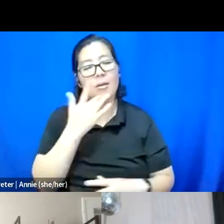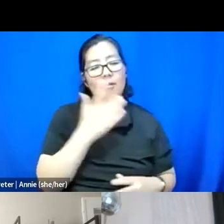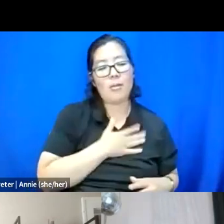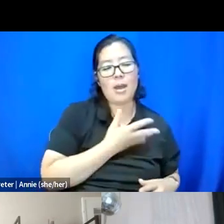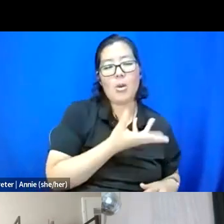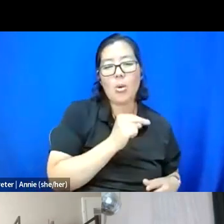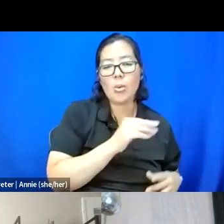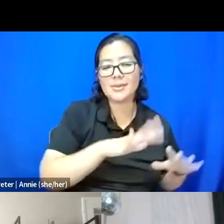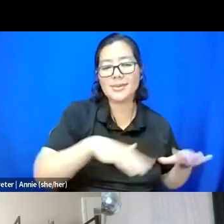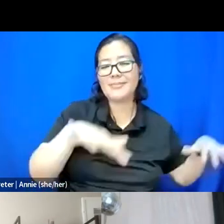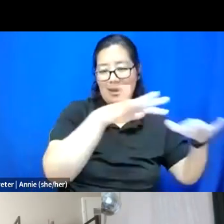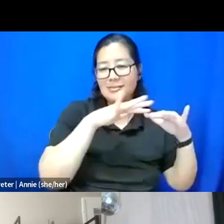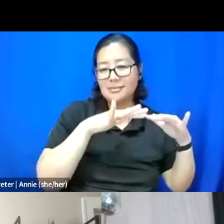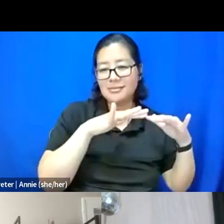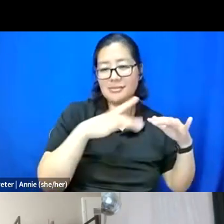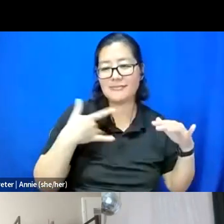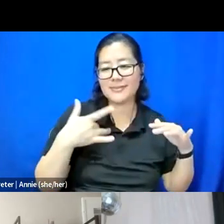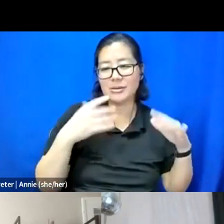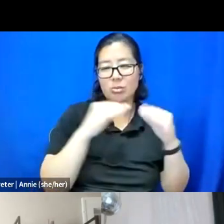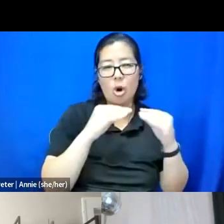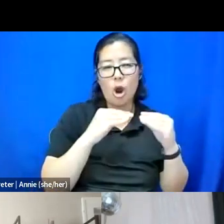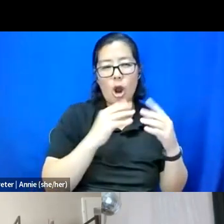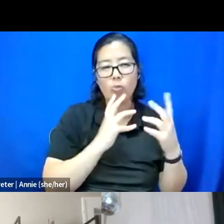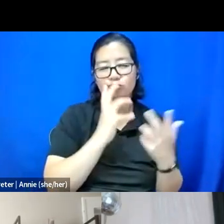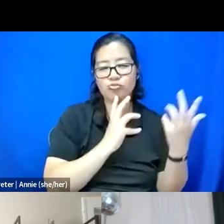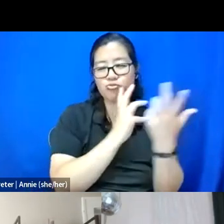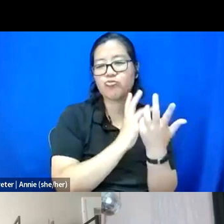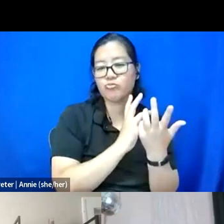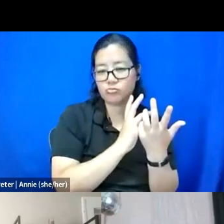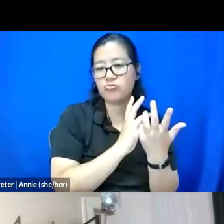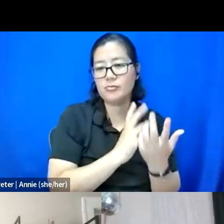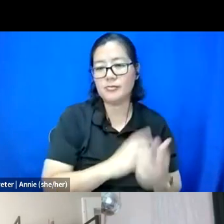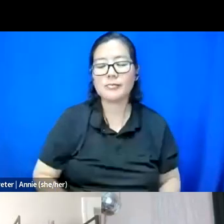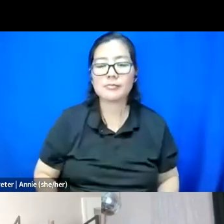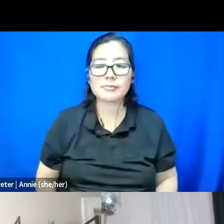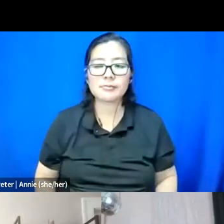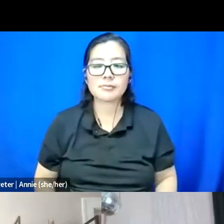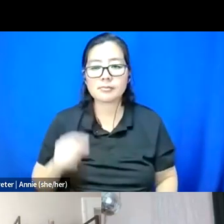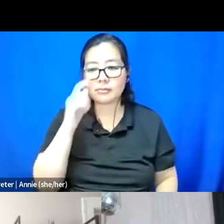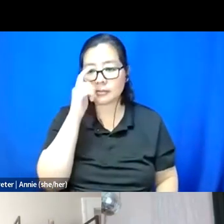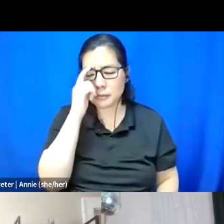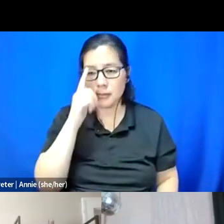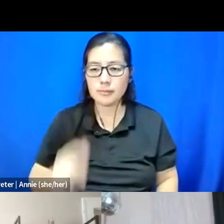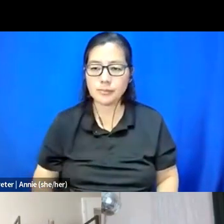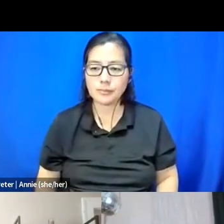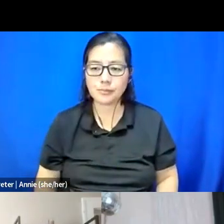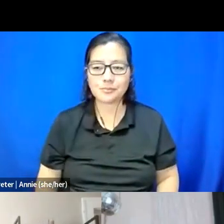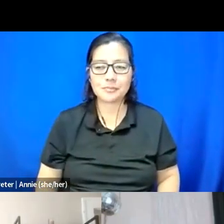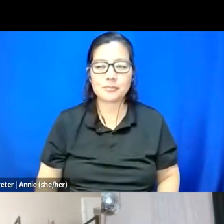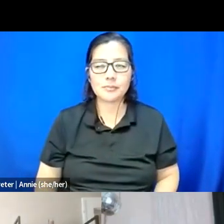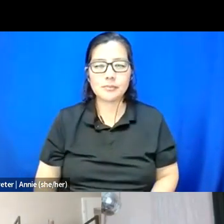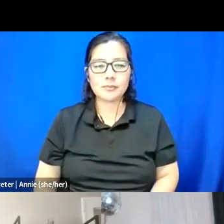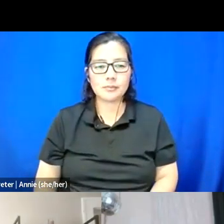Yeah, it feels more right for me.